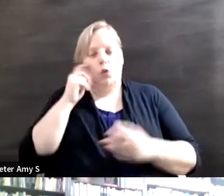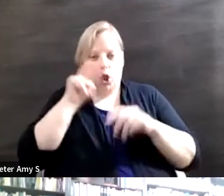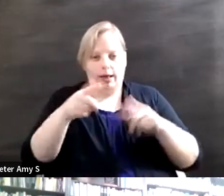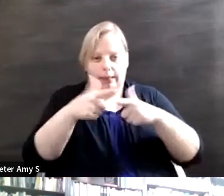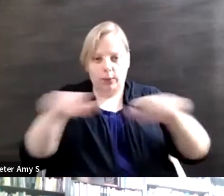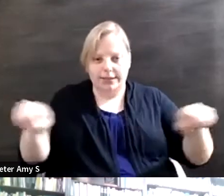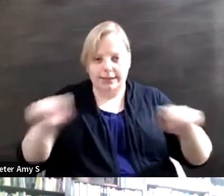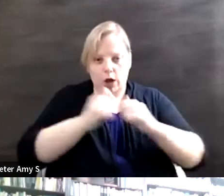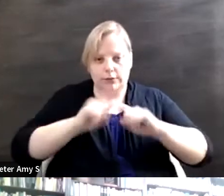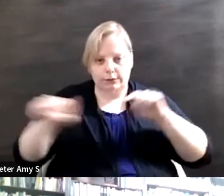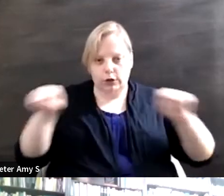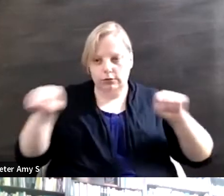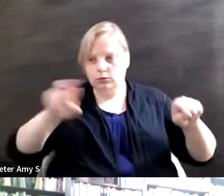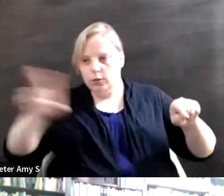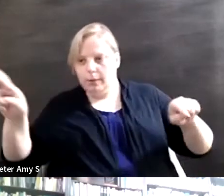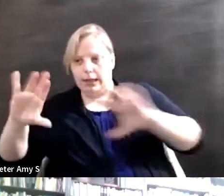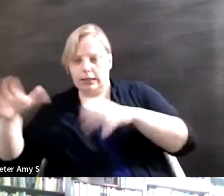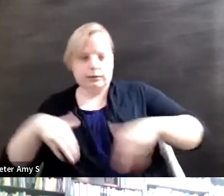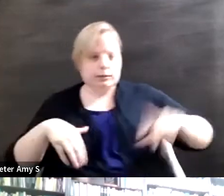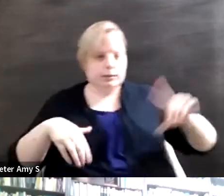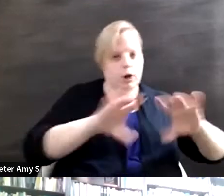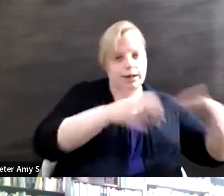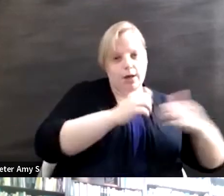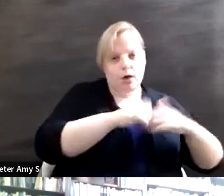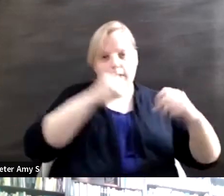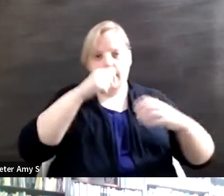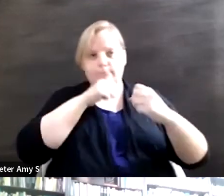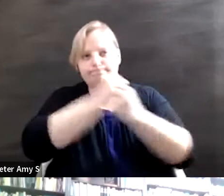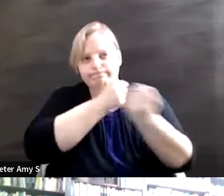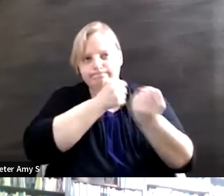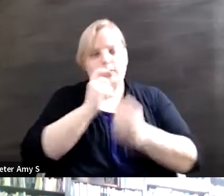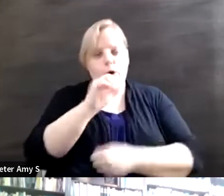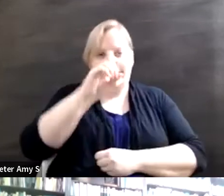the parties and how they advocated for the ADA, Republicans were pushing for economic language